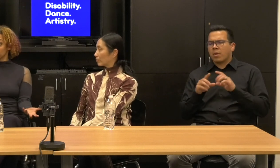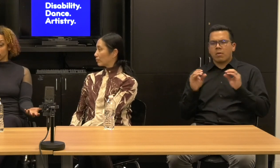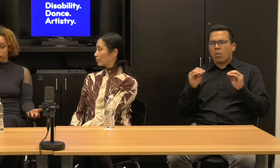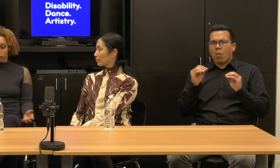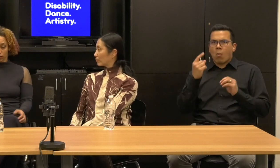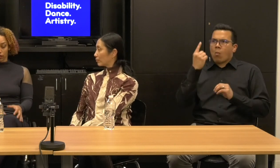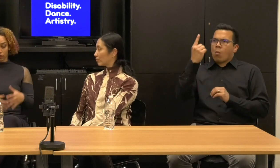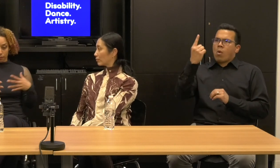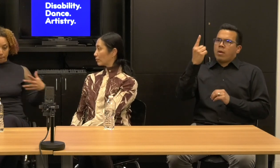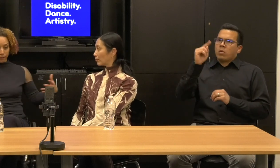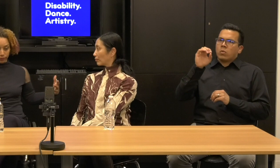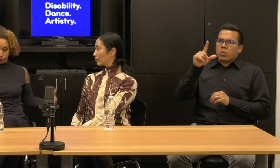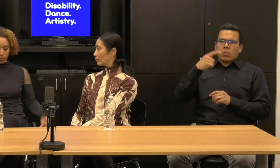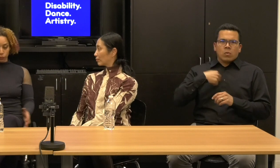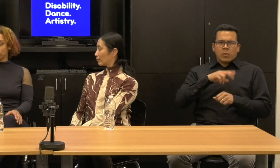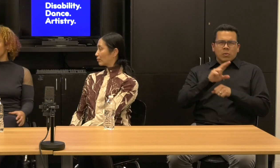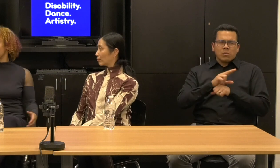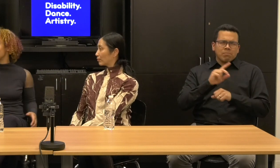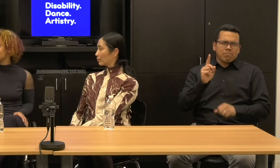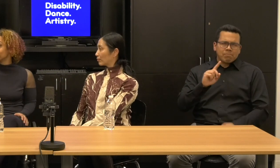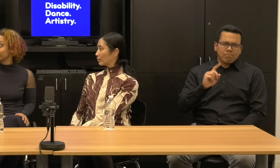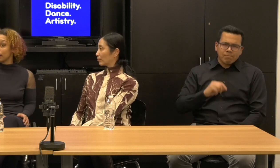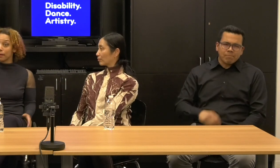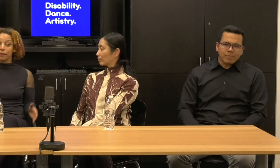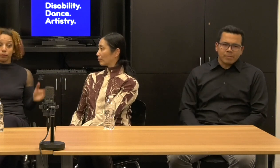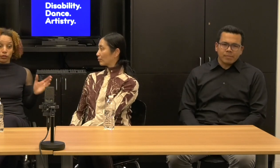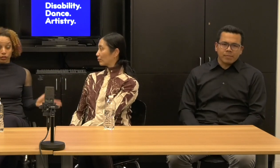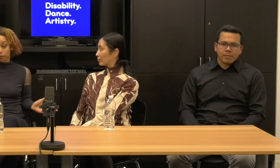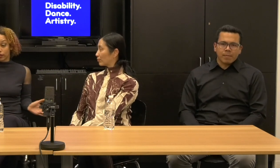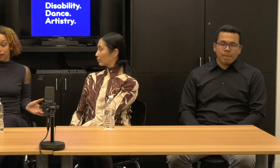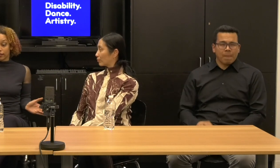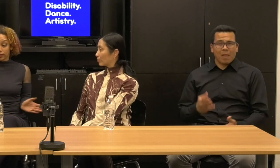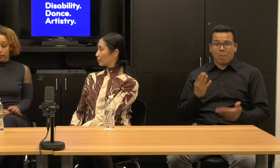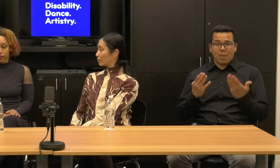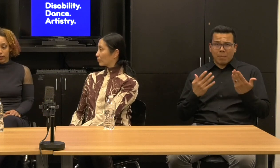It's, it's, we're not there yet and maybe we shouldn't be there.